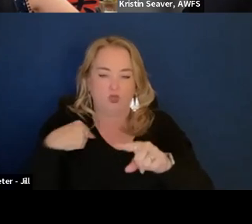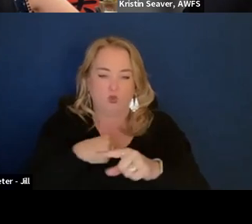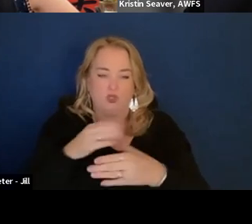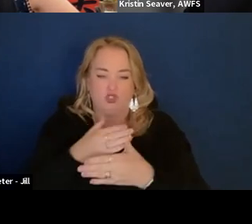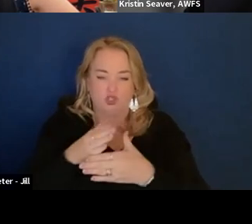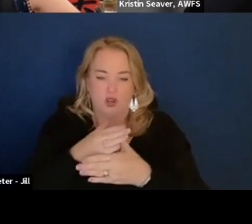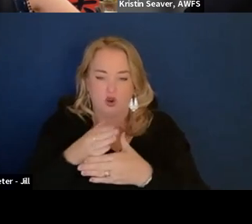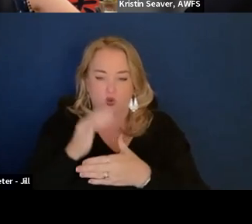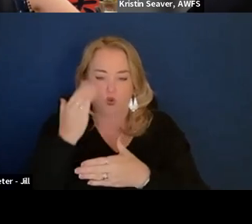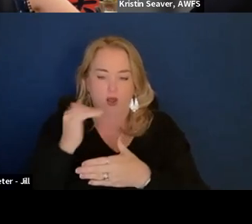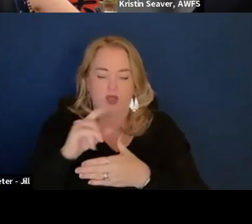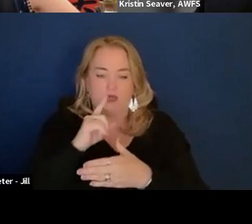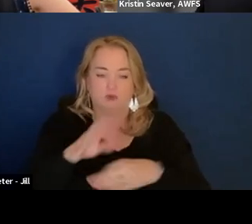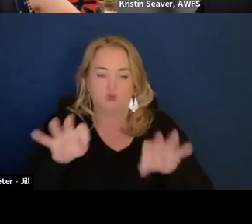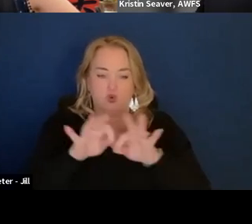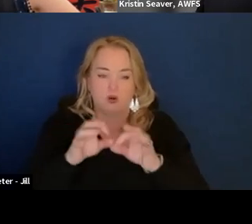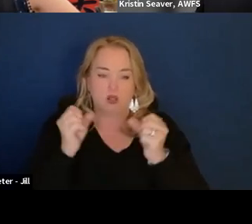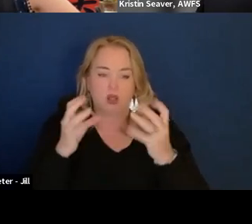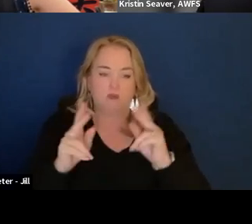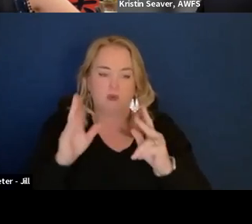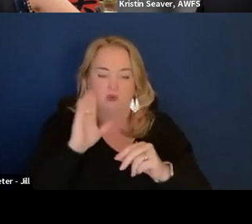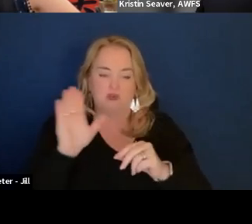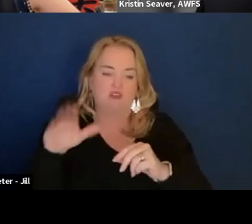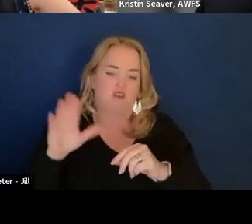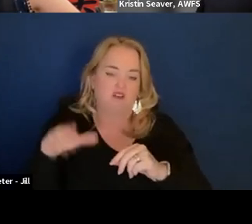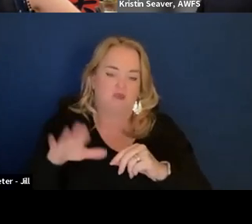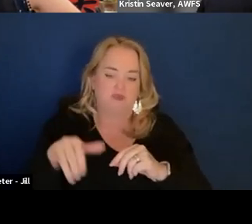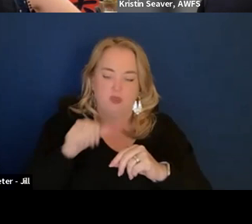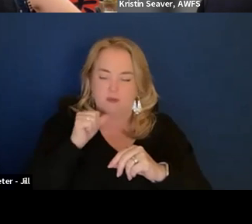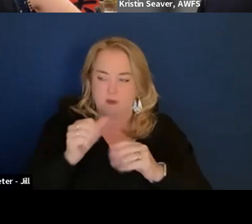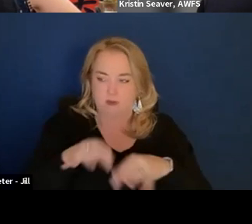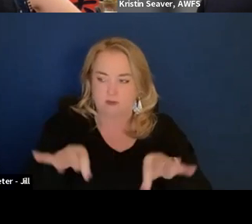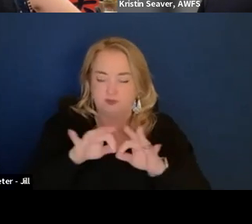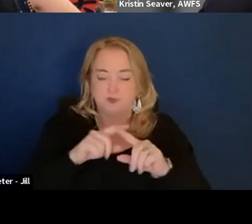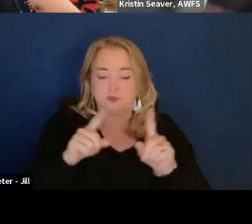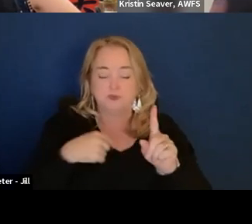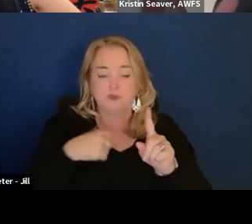Like a lot of people would be like is this really important, but I think it is awesome.